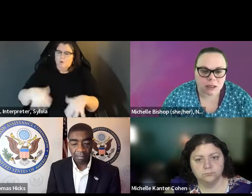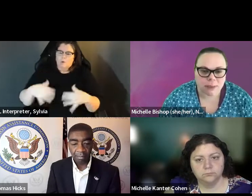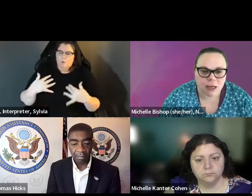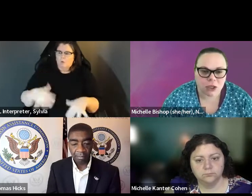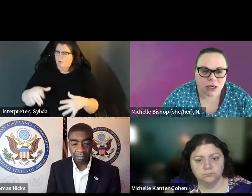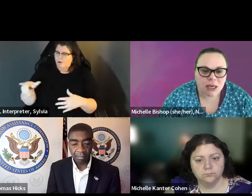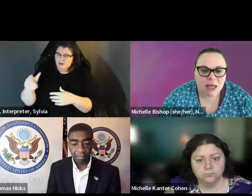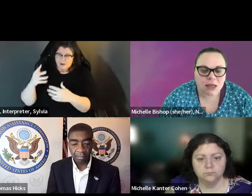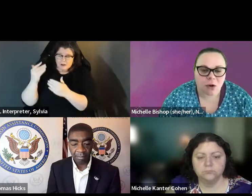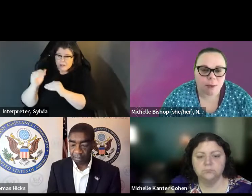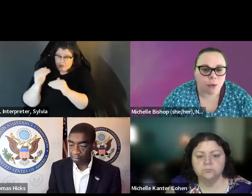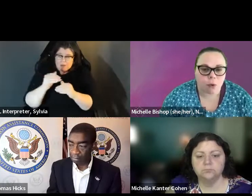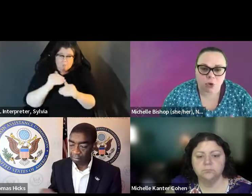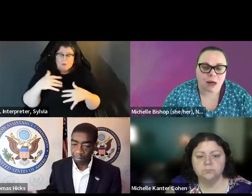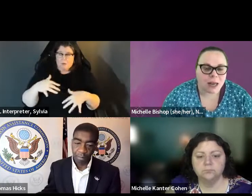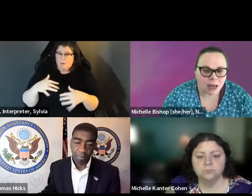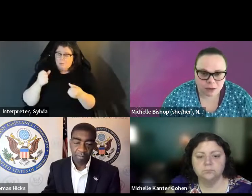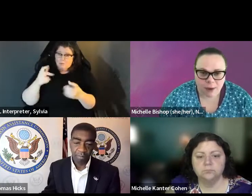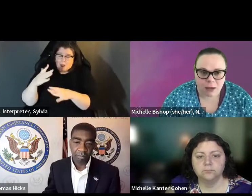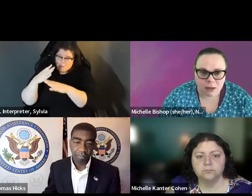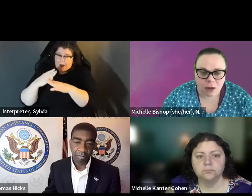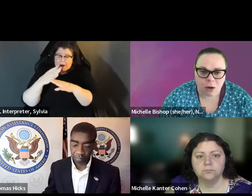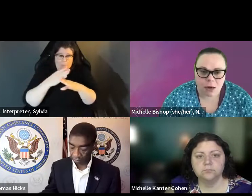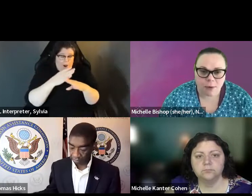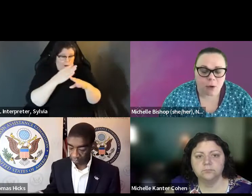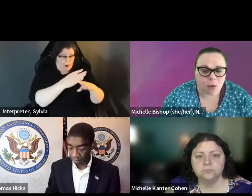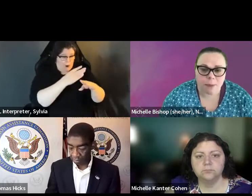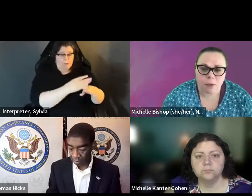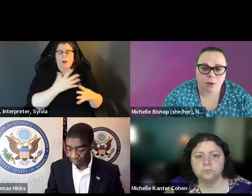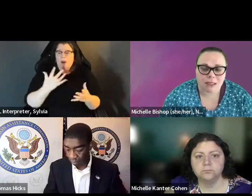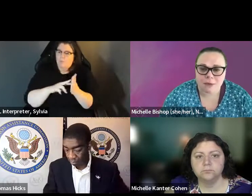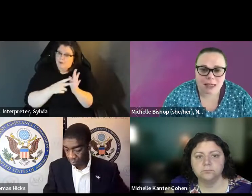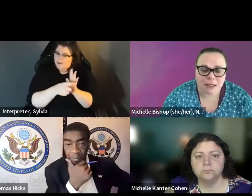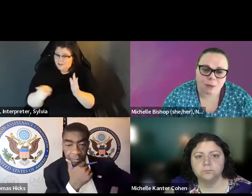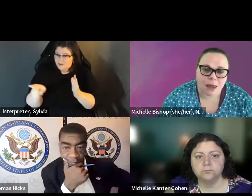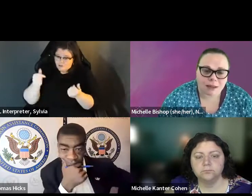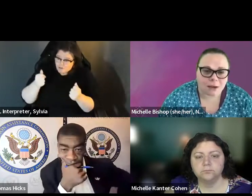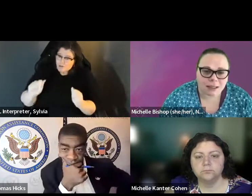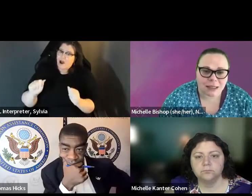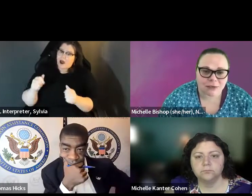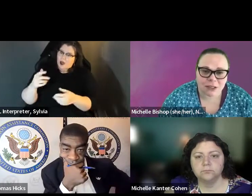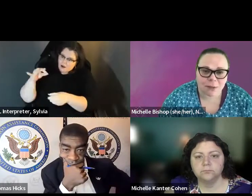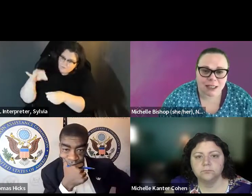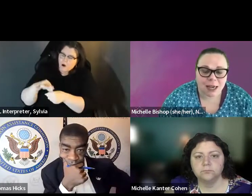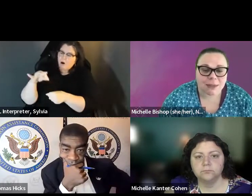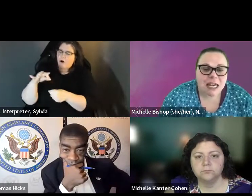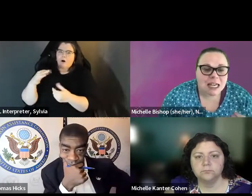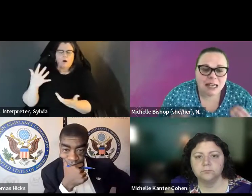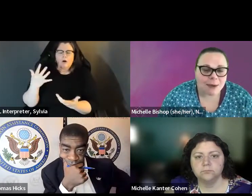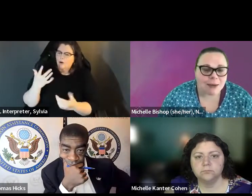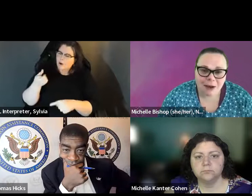in our democracy as anyone else, but we've put up such a great number of barriers to that participation that there are people who are trying to cast their ballots and are